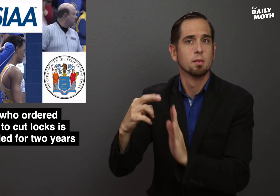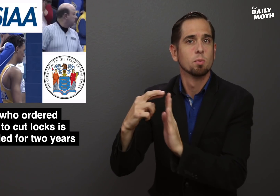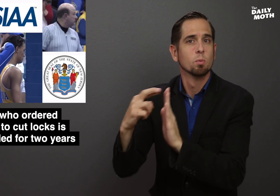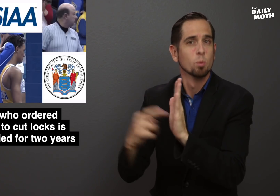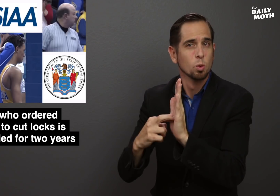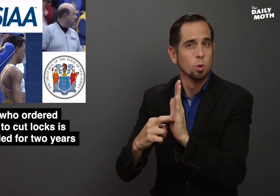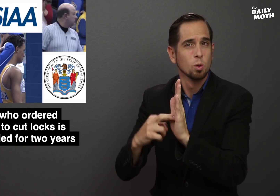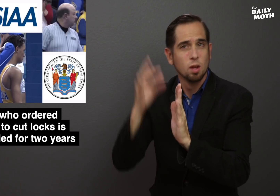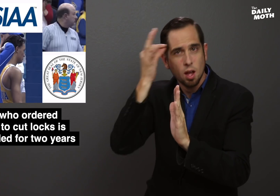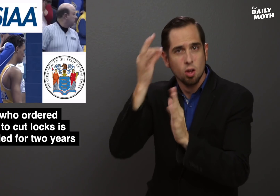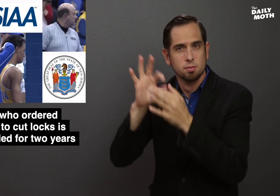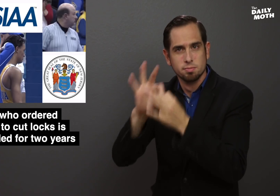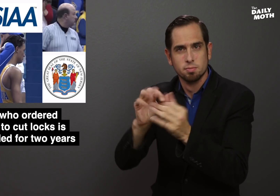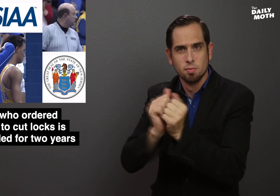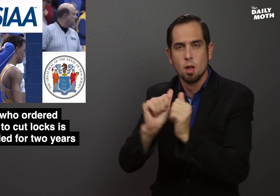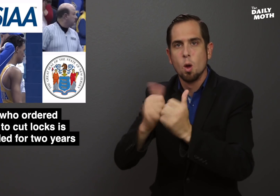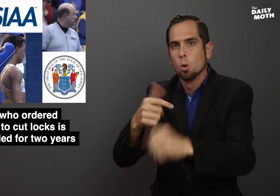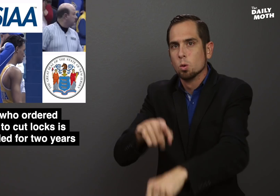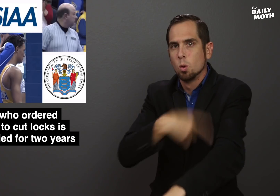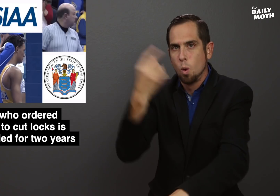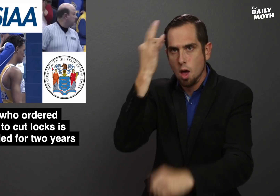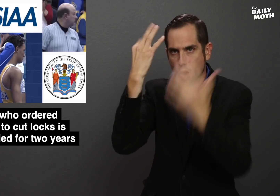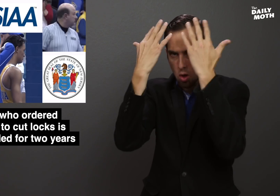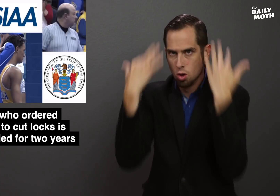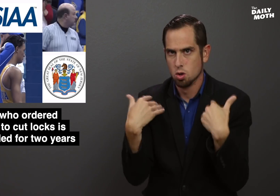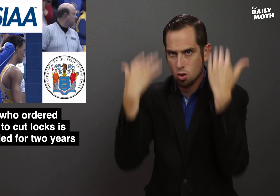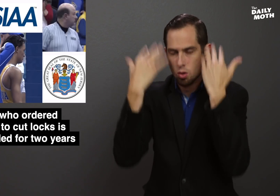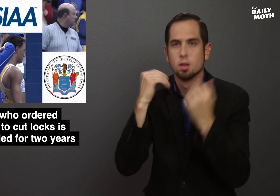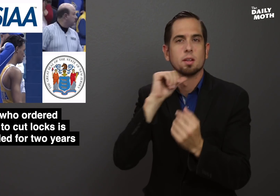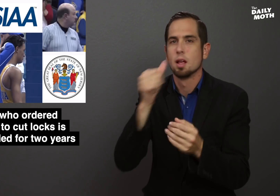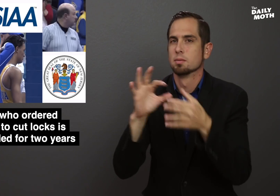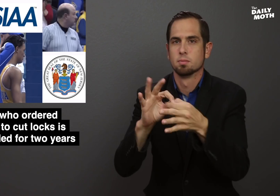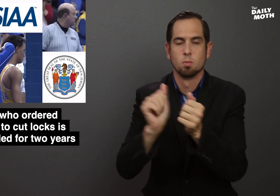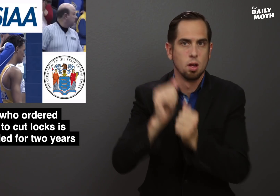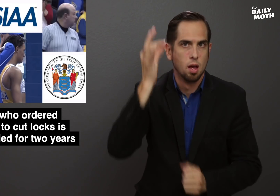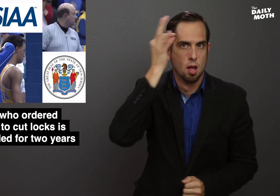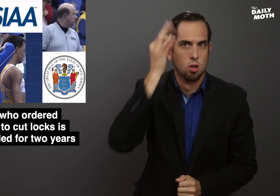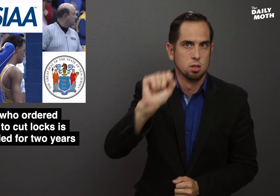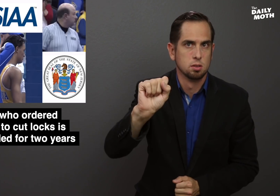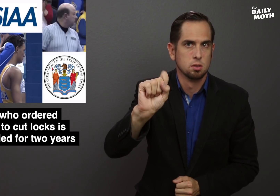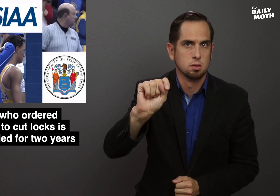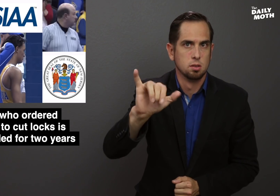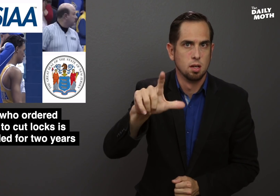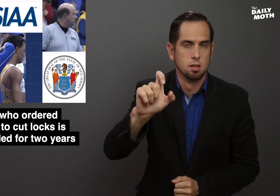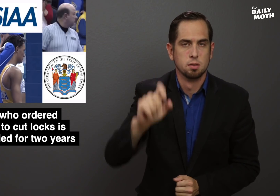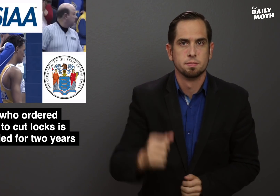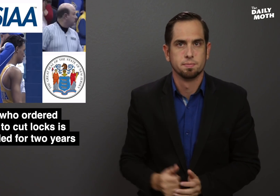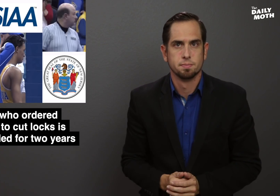the rule is about hair length, not hair style.